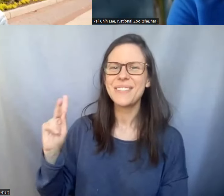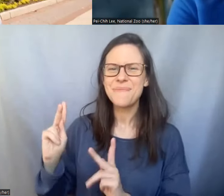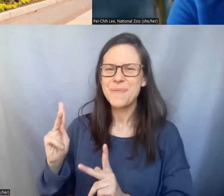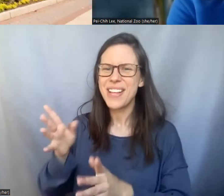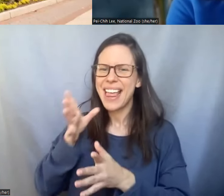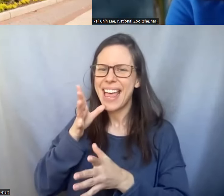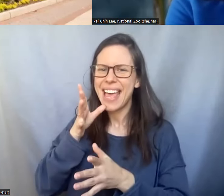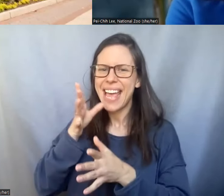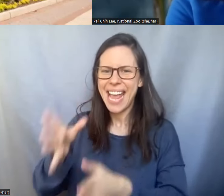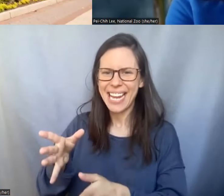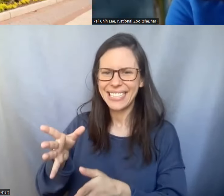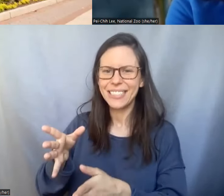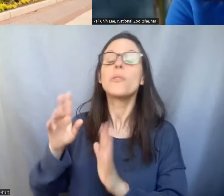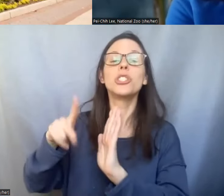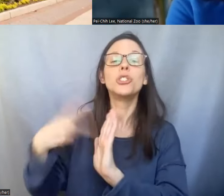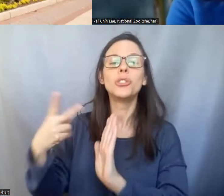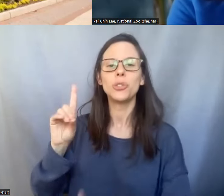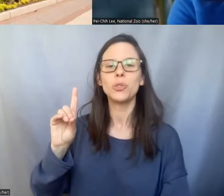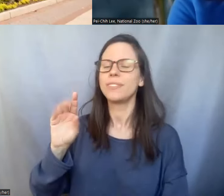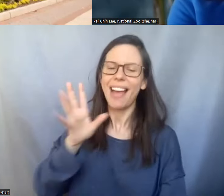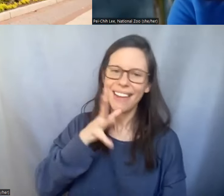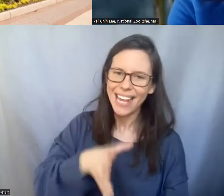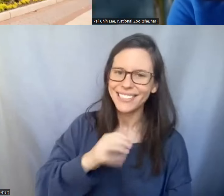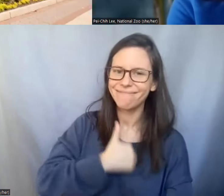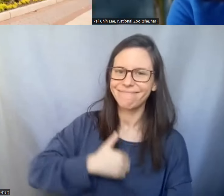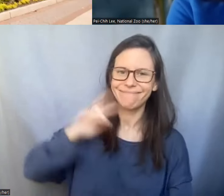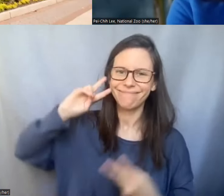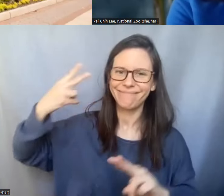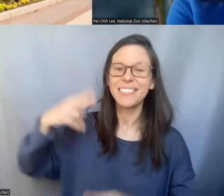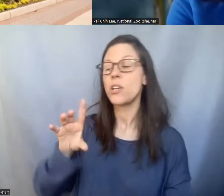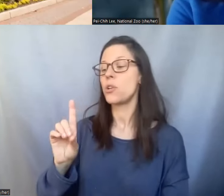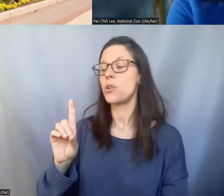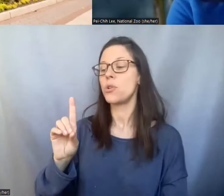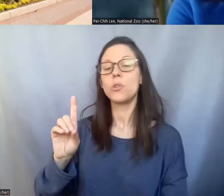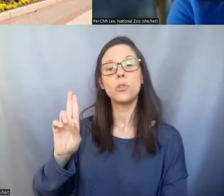little bit earlier about cloning there has been some cloning happening with ferrets.